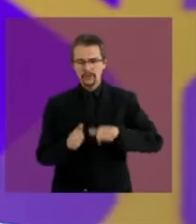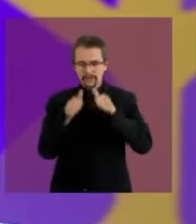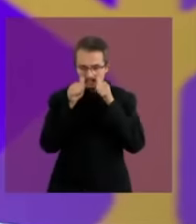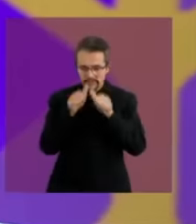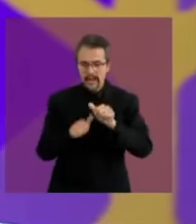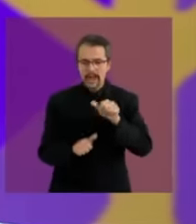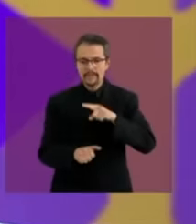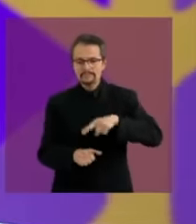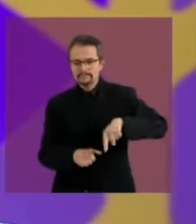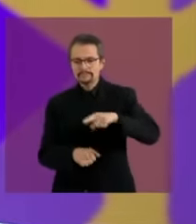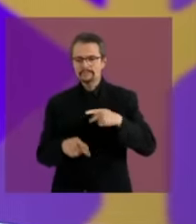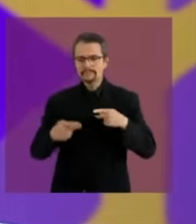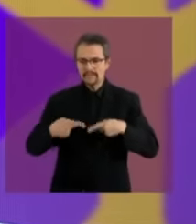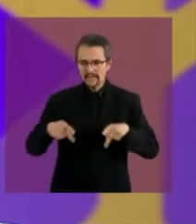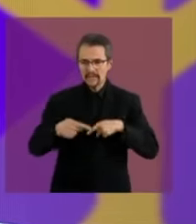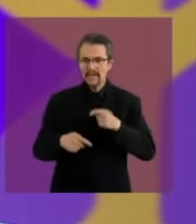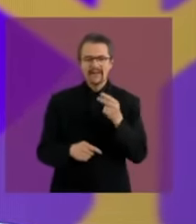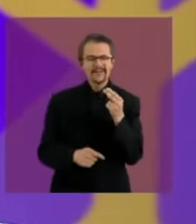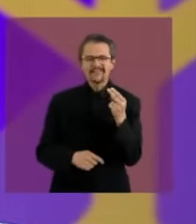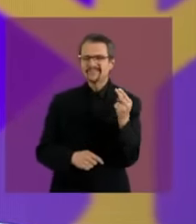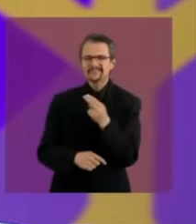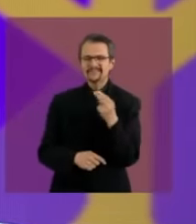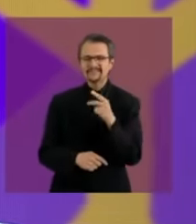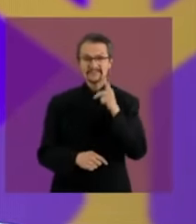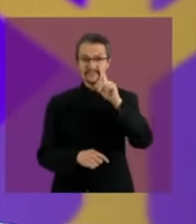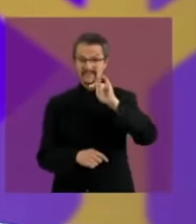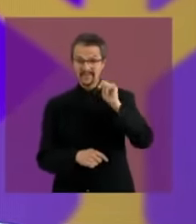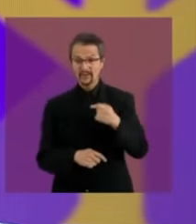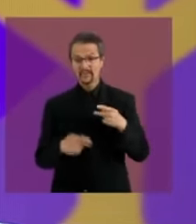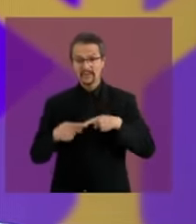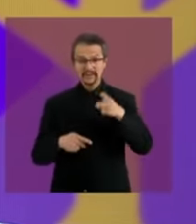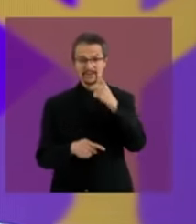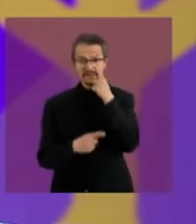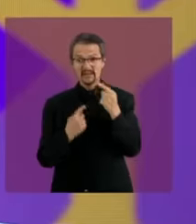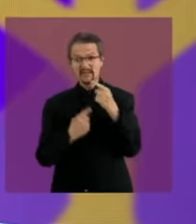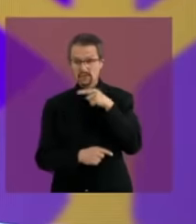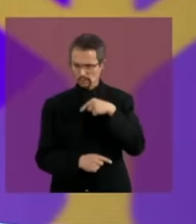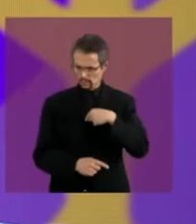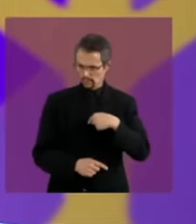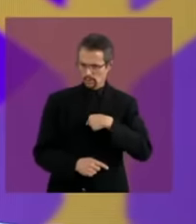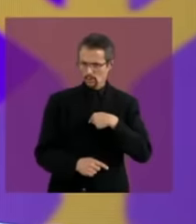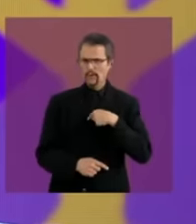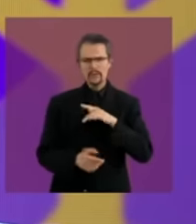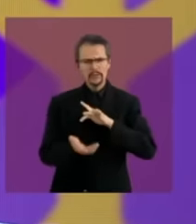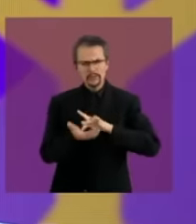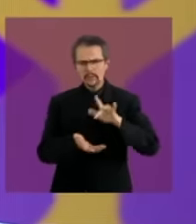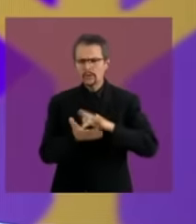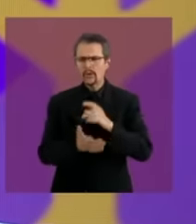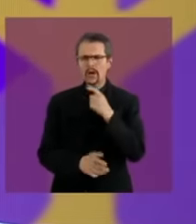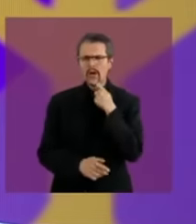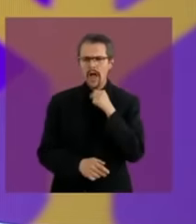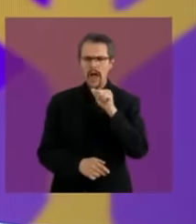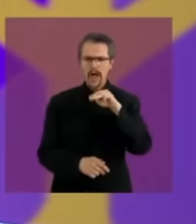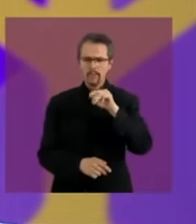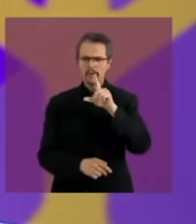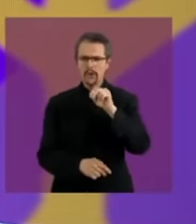person in Tijuana told me I am with President López Obrador. because for the first time he turned to